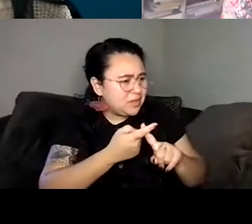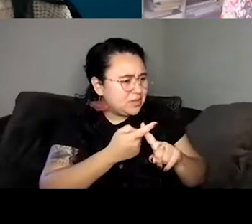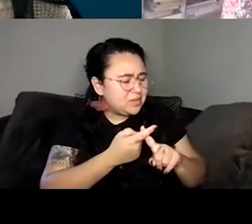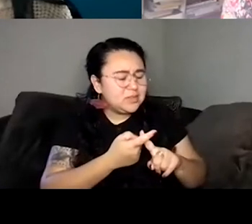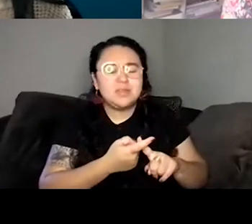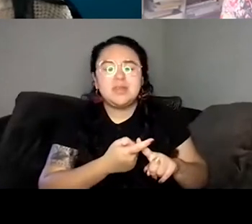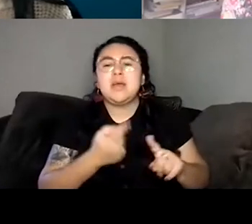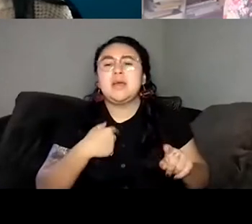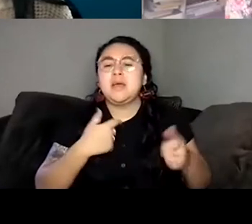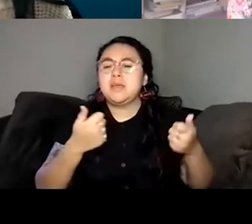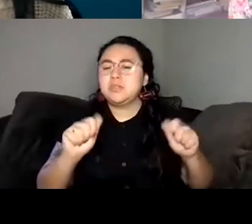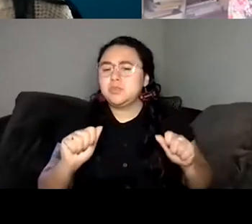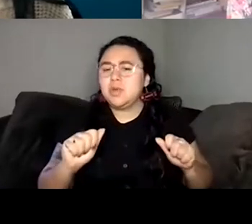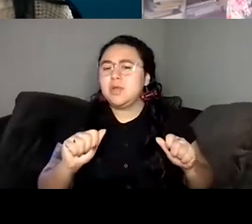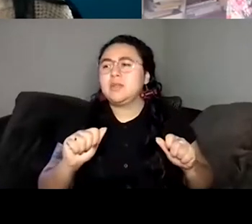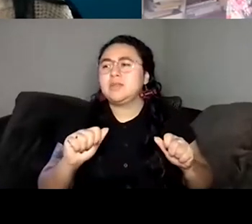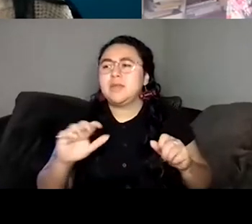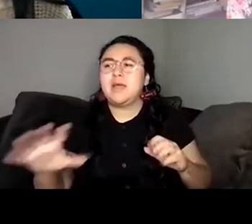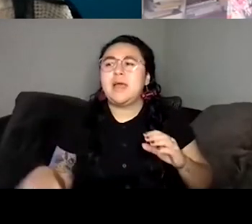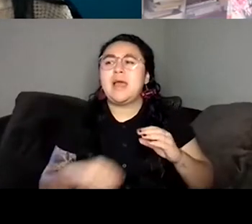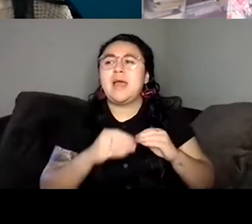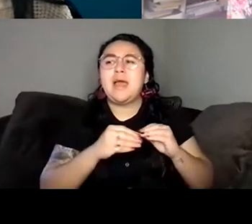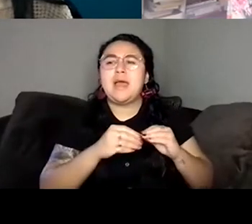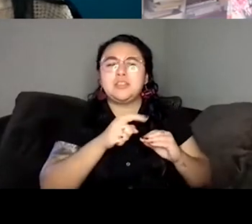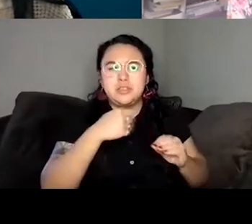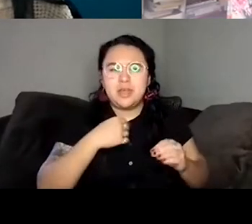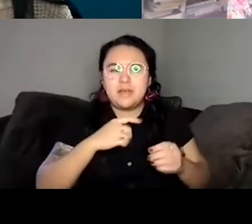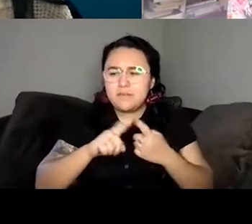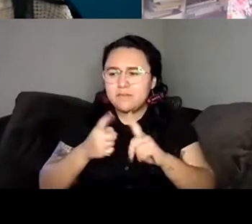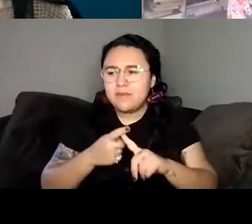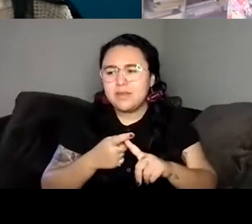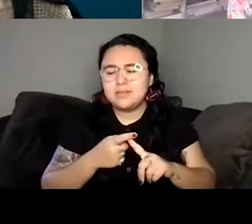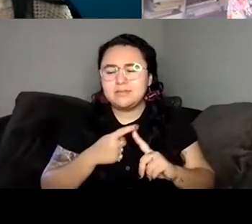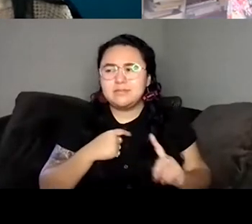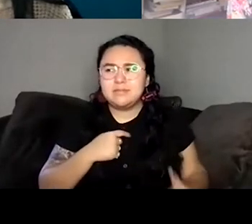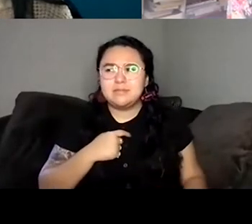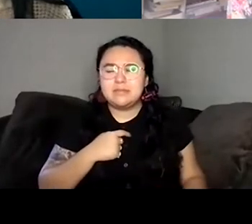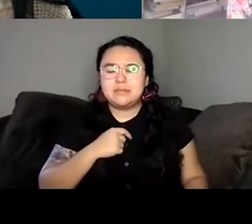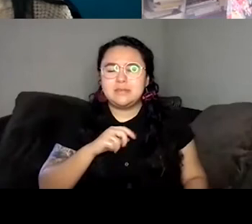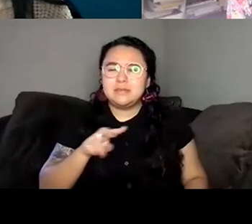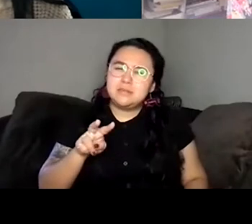make like a big a timeline of her having another friend even though I felt like really certain